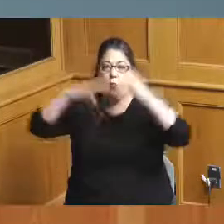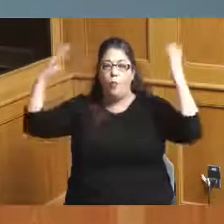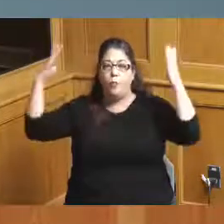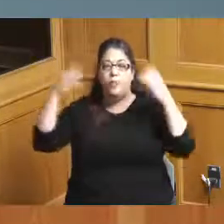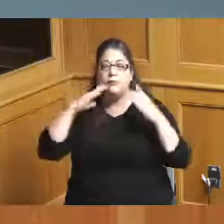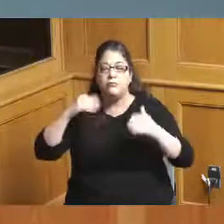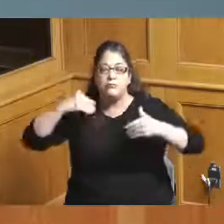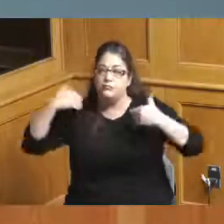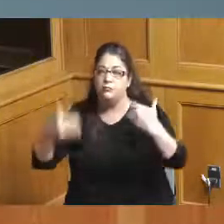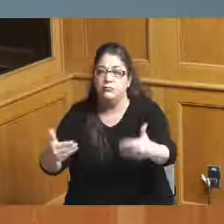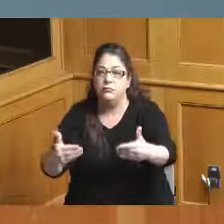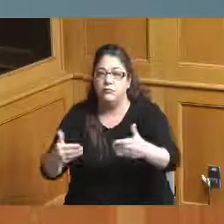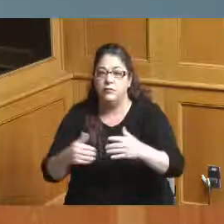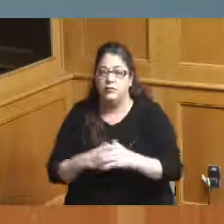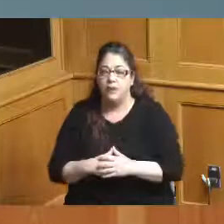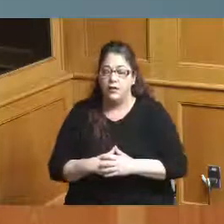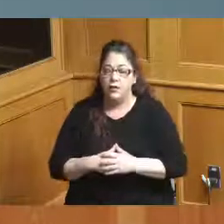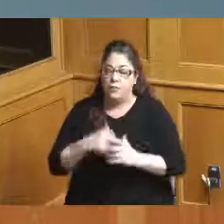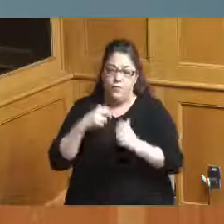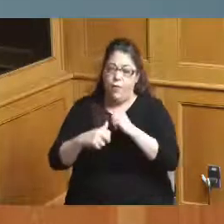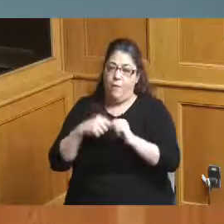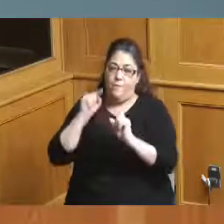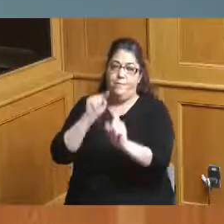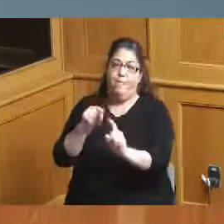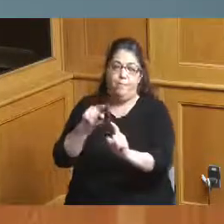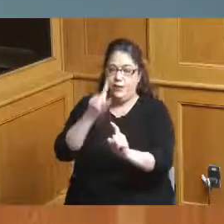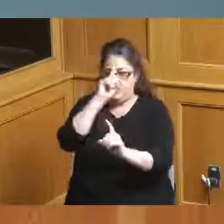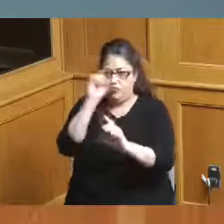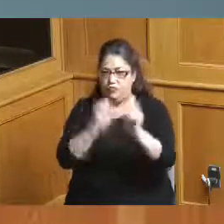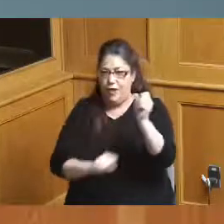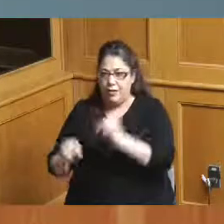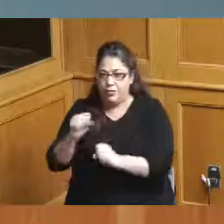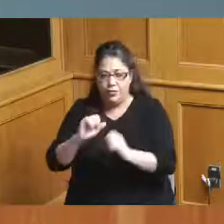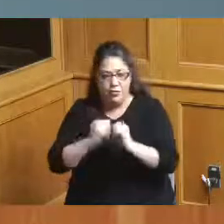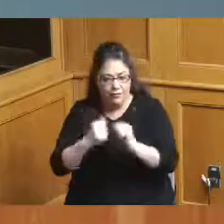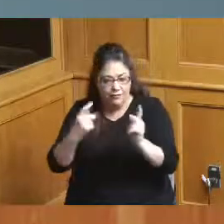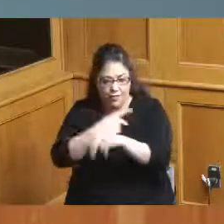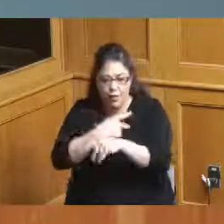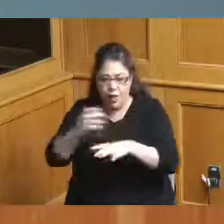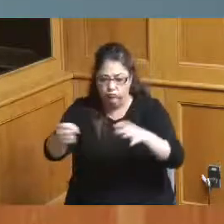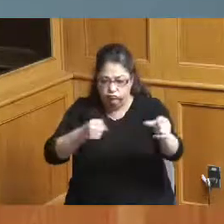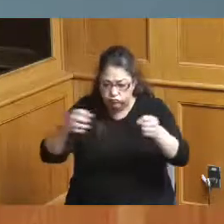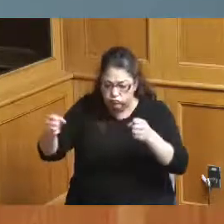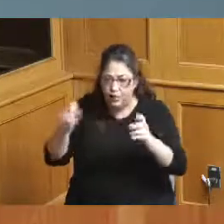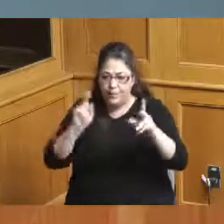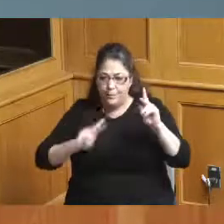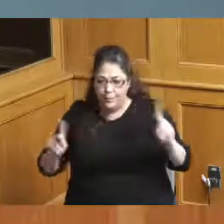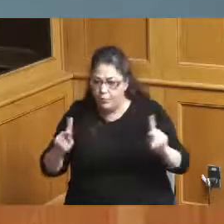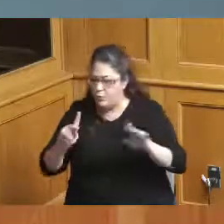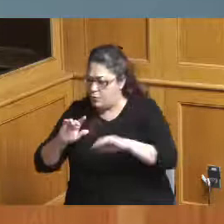has been a lack of strategy on how we're going to do that that will be more jobs for people just